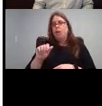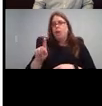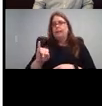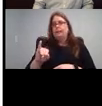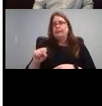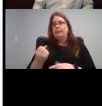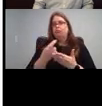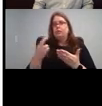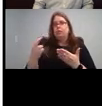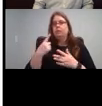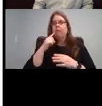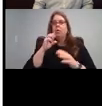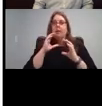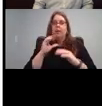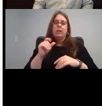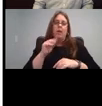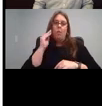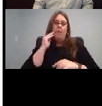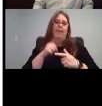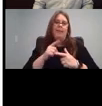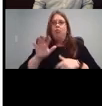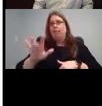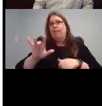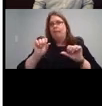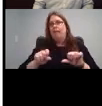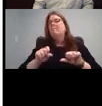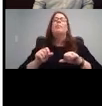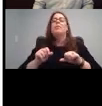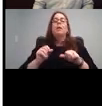anyway, Heather's The service